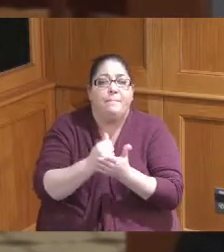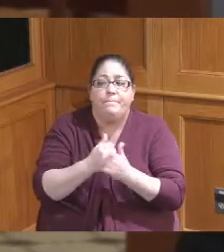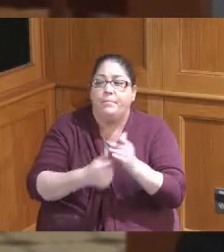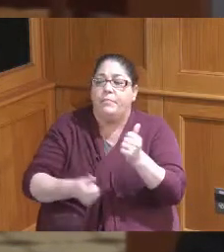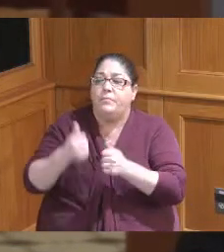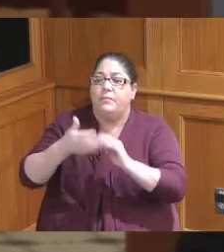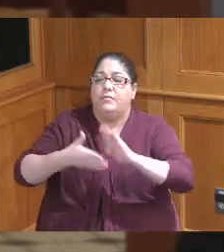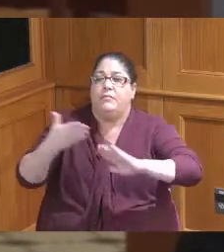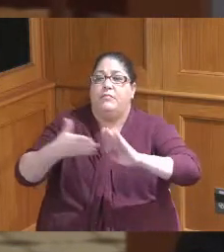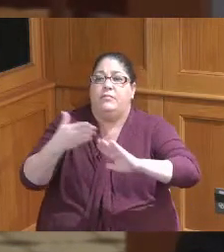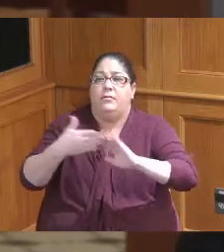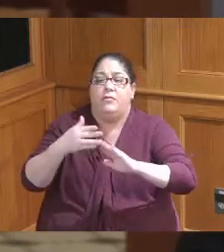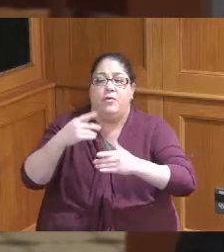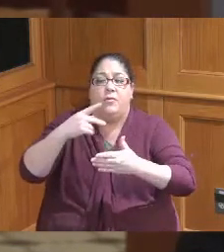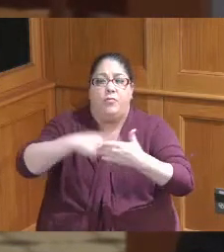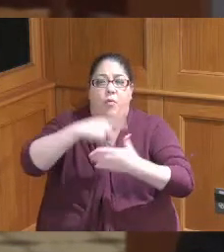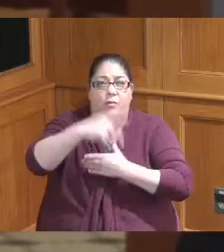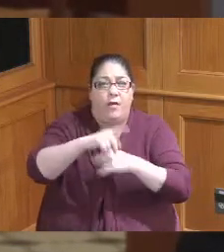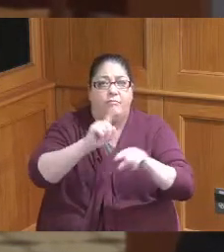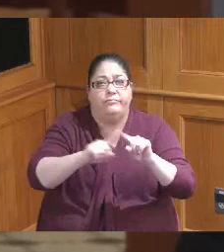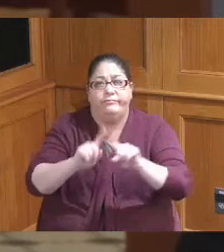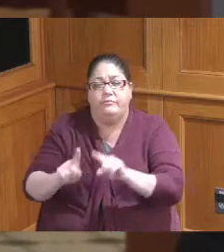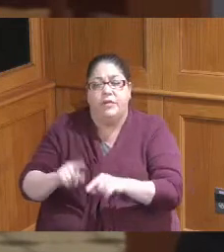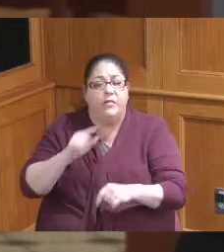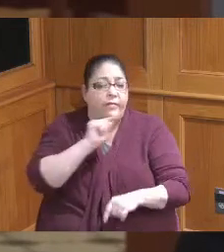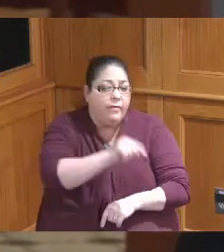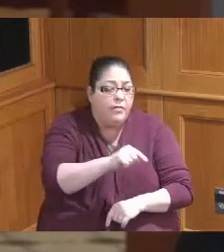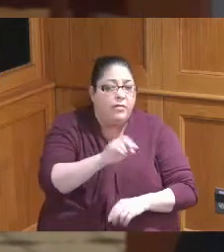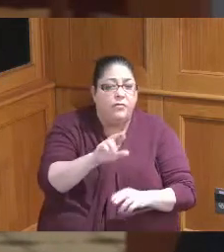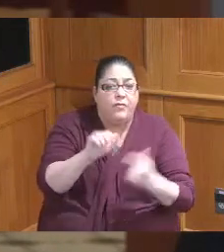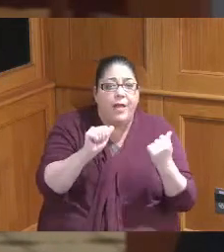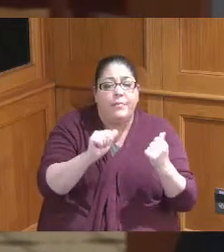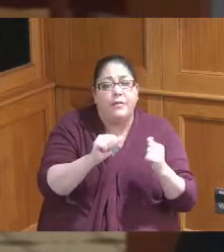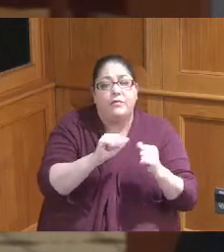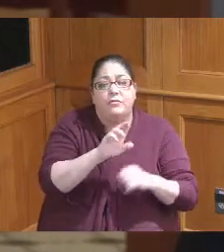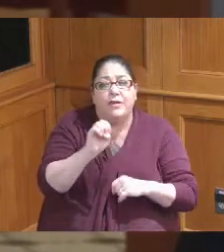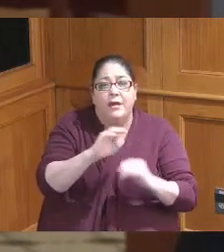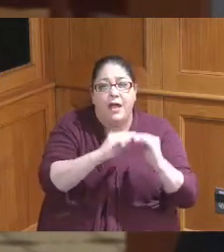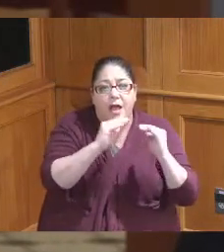our various programs that do rapid rehousing permanent Supportive Housing and coordinated